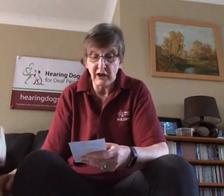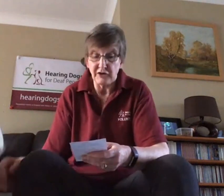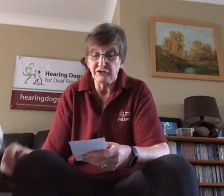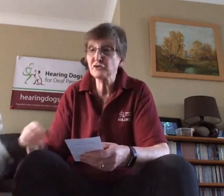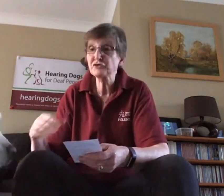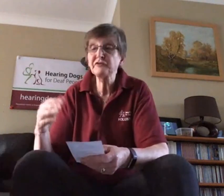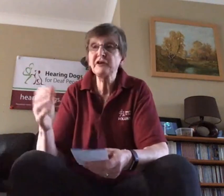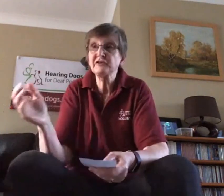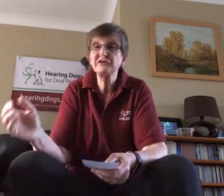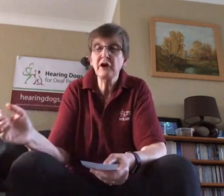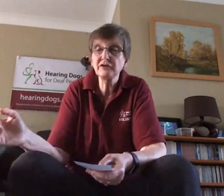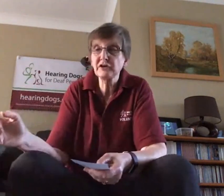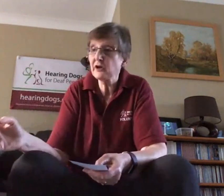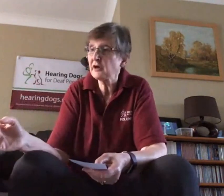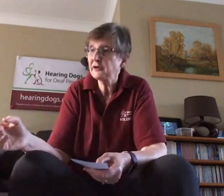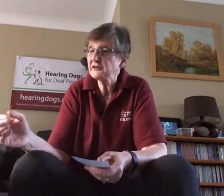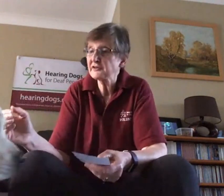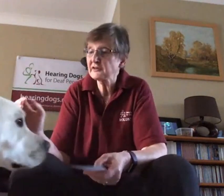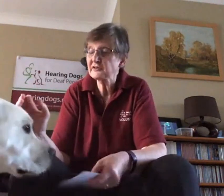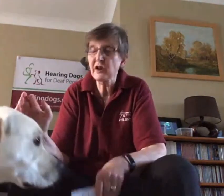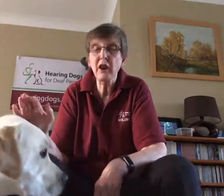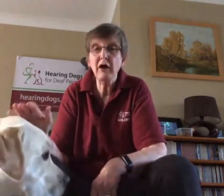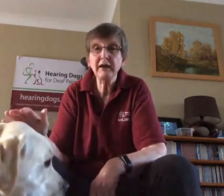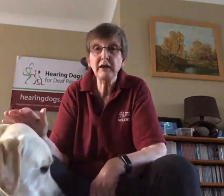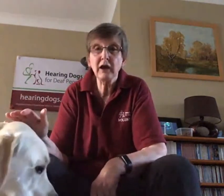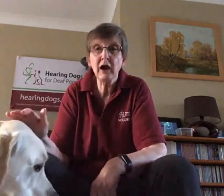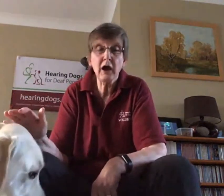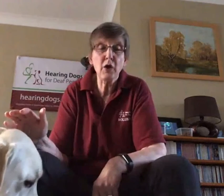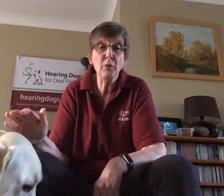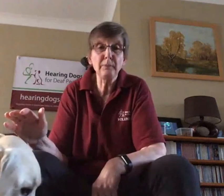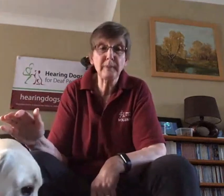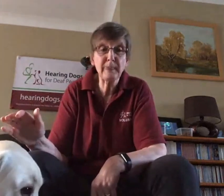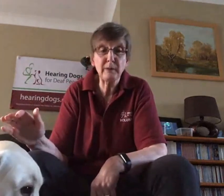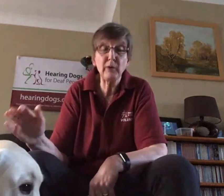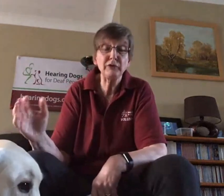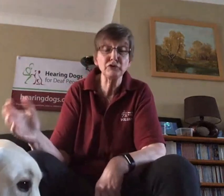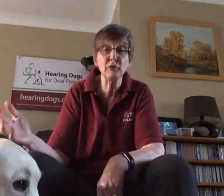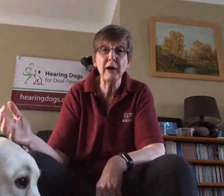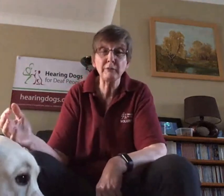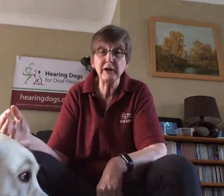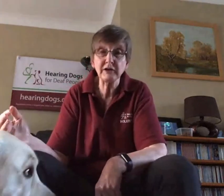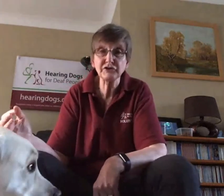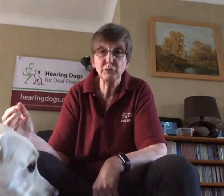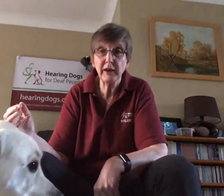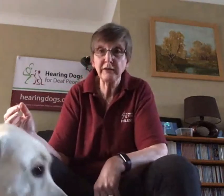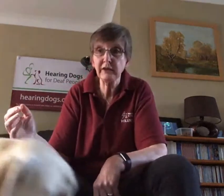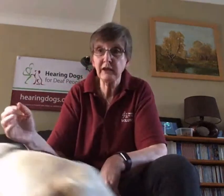Sorts of things he's going to learn, is things like when the doorbell rings, when the telephone